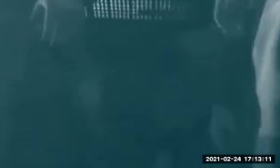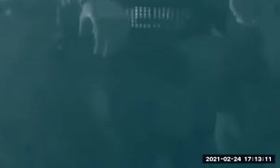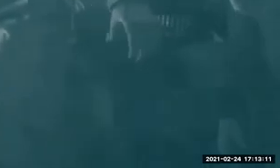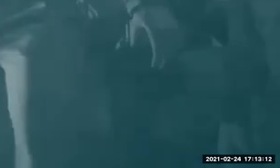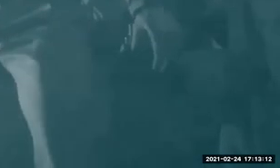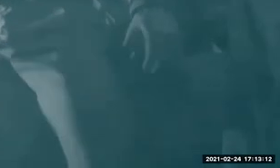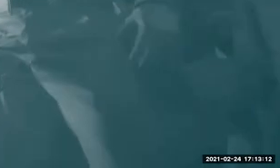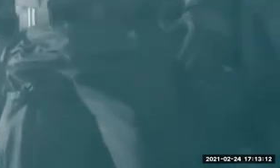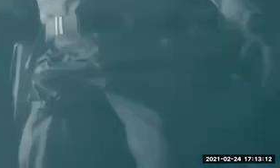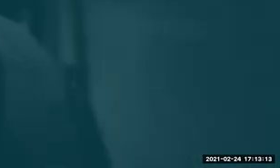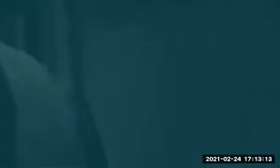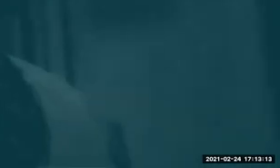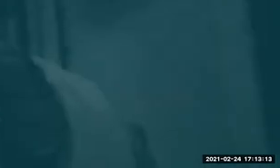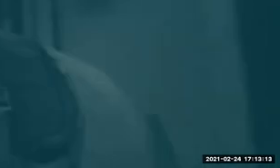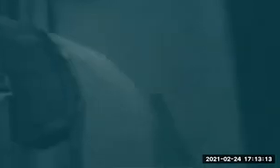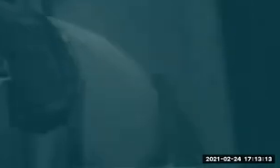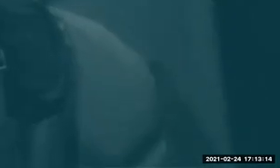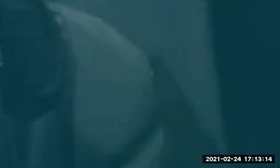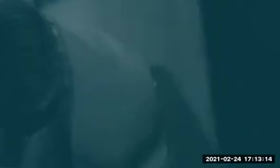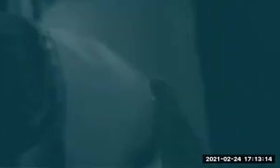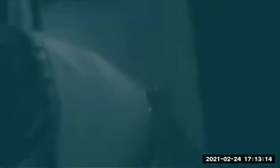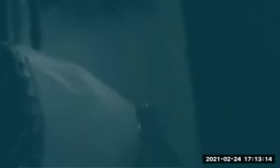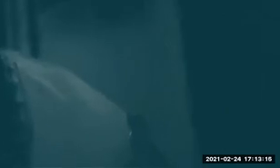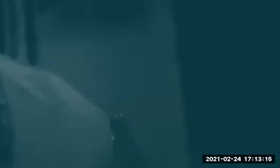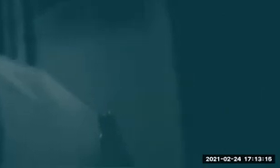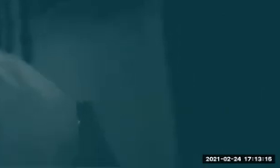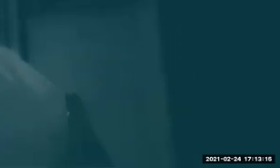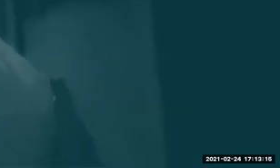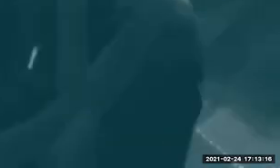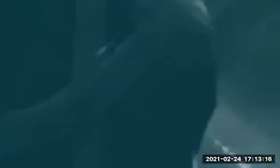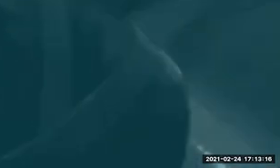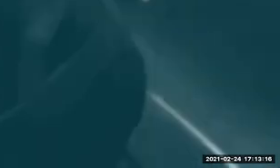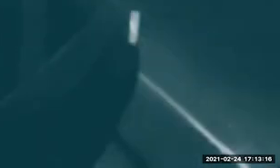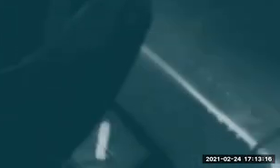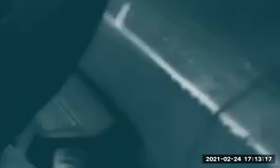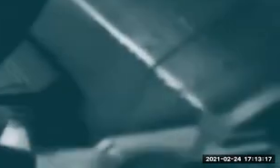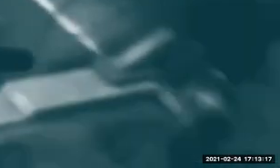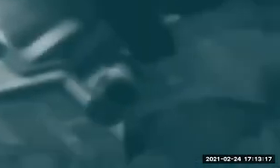does this, the player sees this, then this happens, and then the player gets this and then this